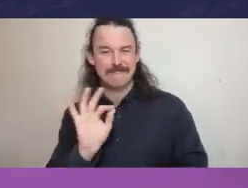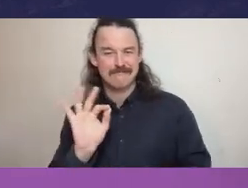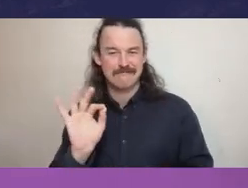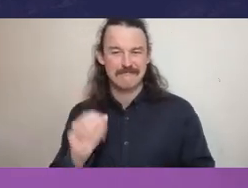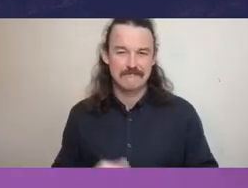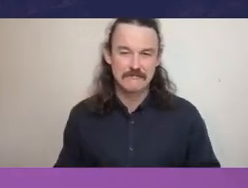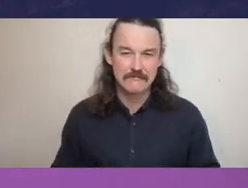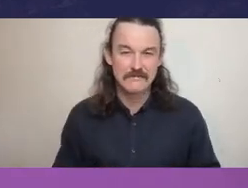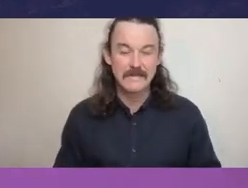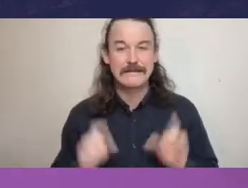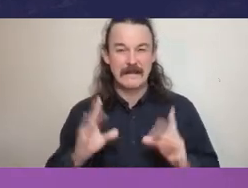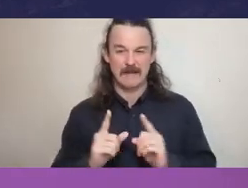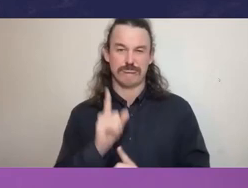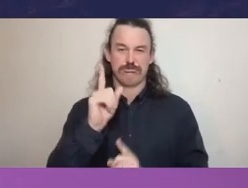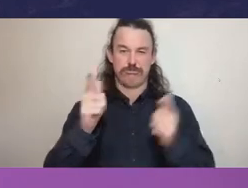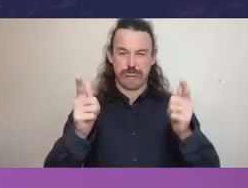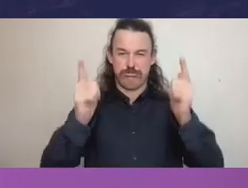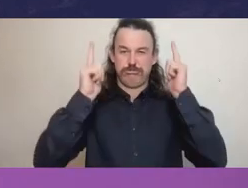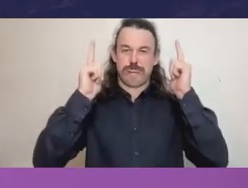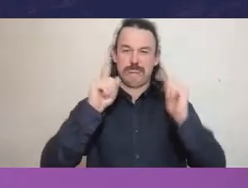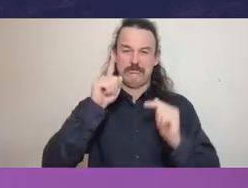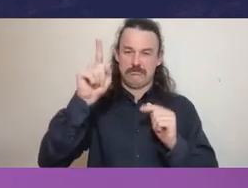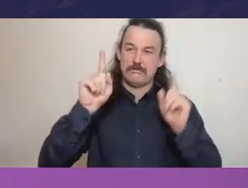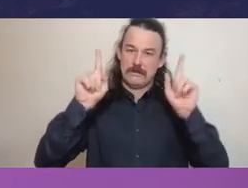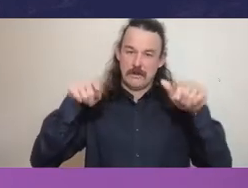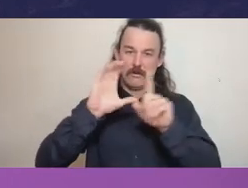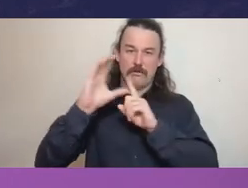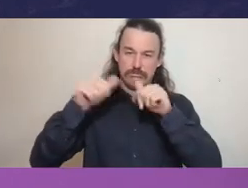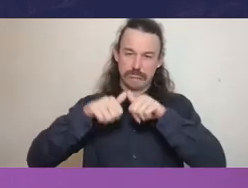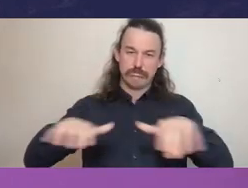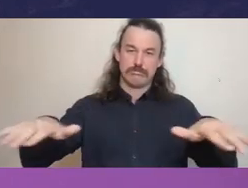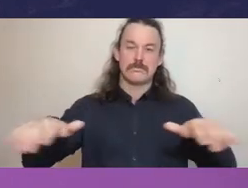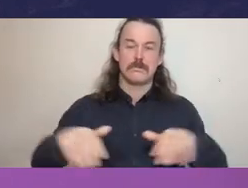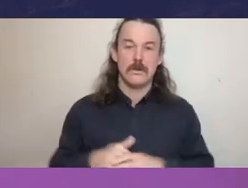and it recognizes that it's an ongoing process. So, I mean, just to pluck out a couple of